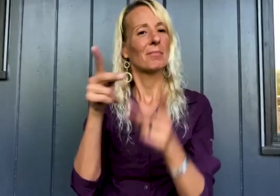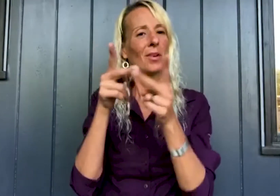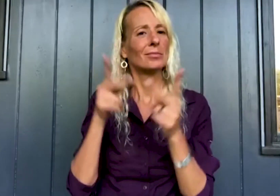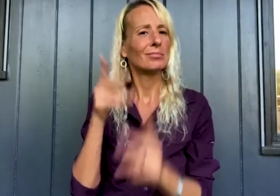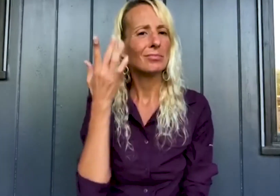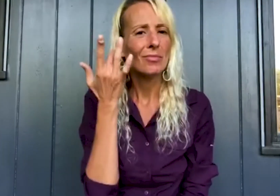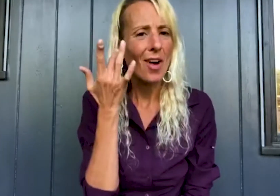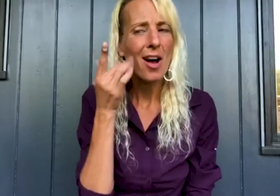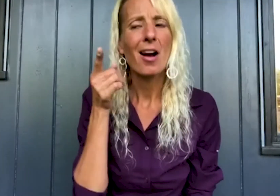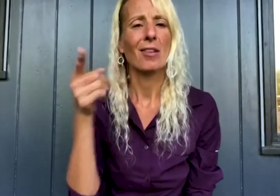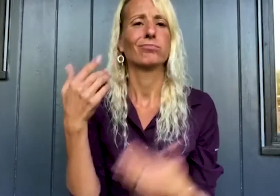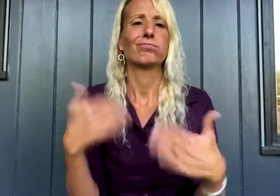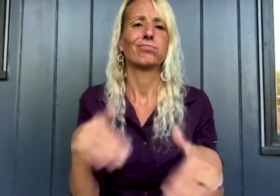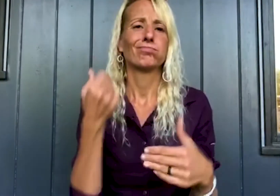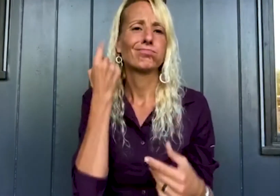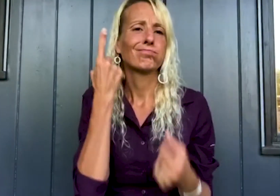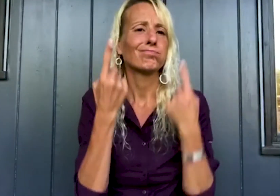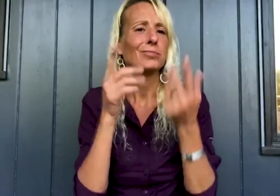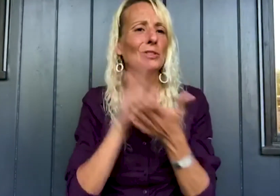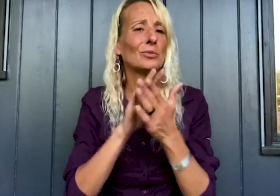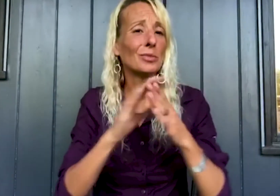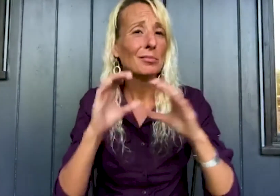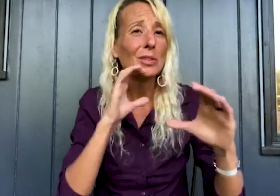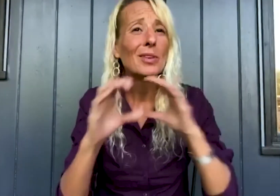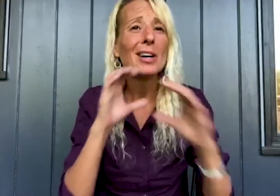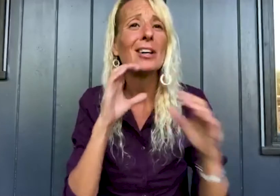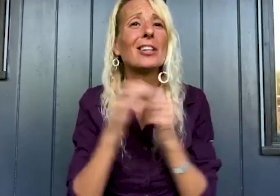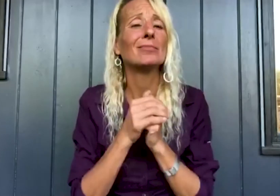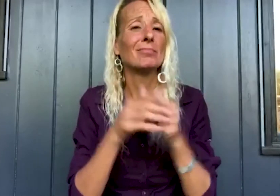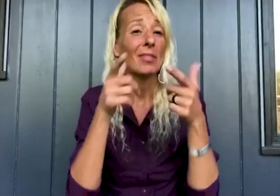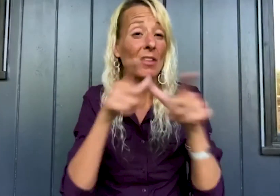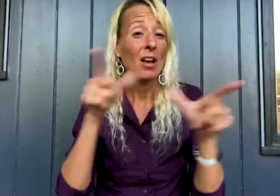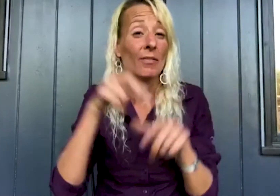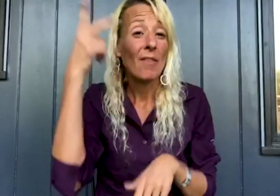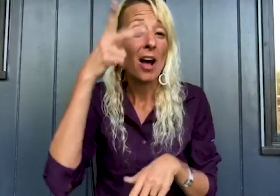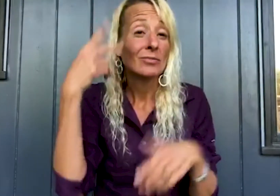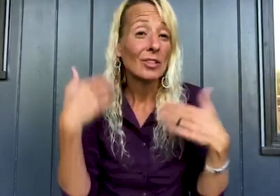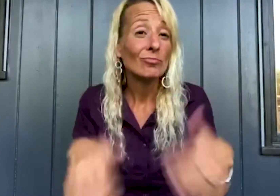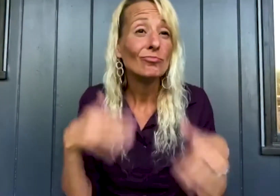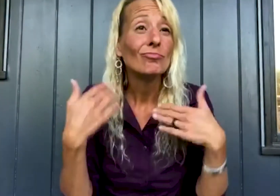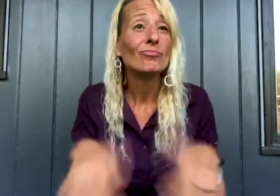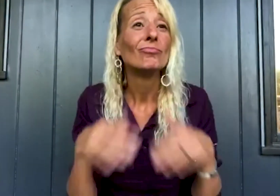based on her understanding of the school’s communication and language philosophy,